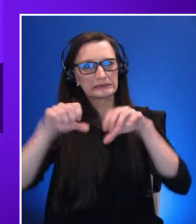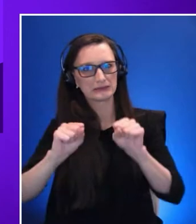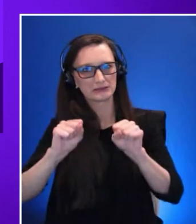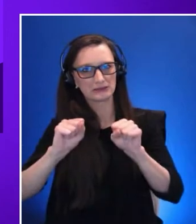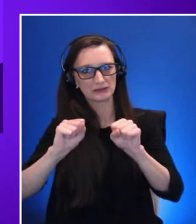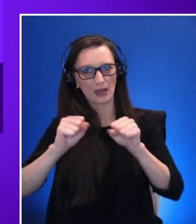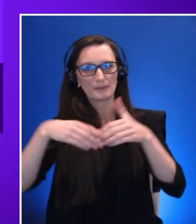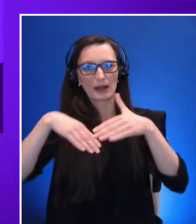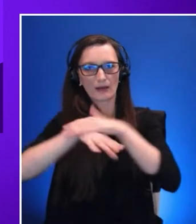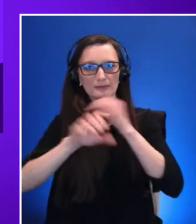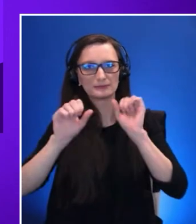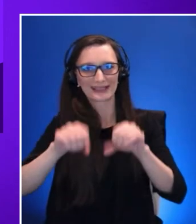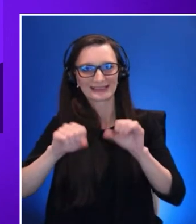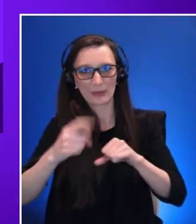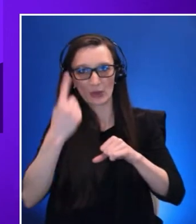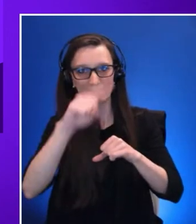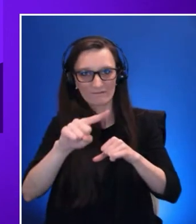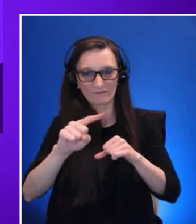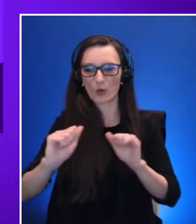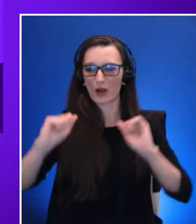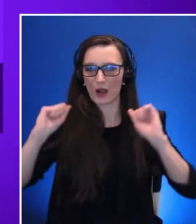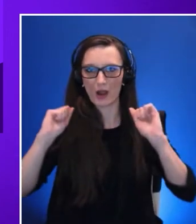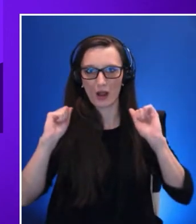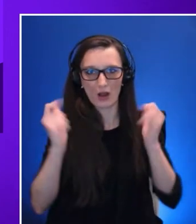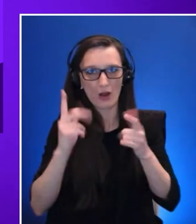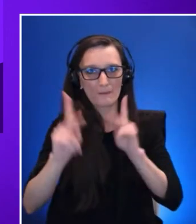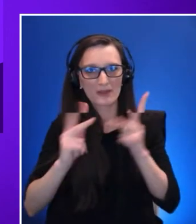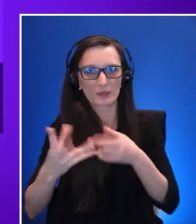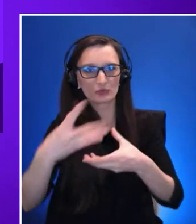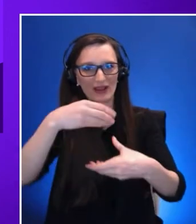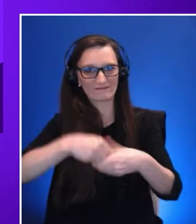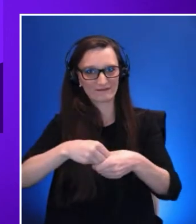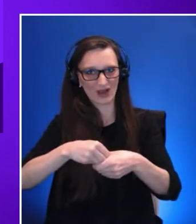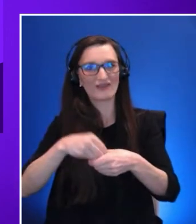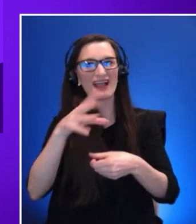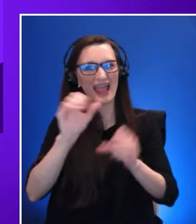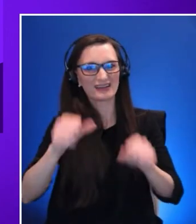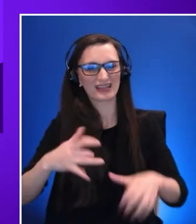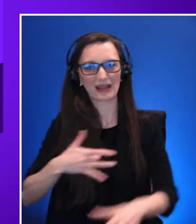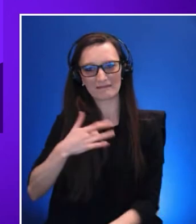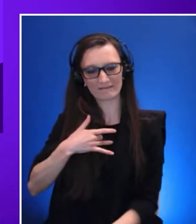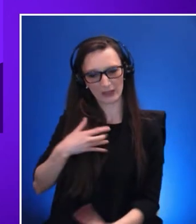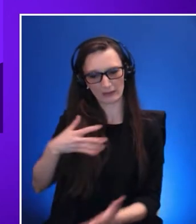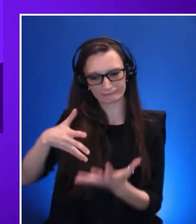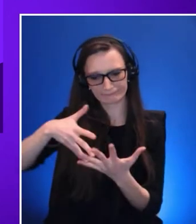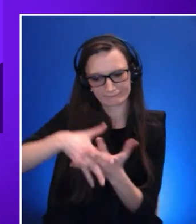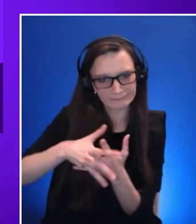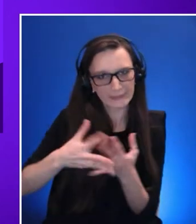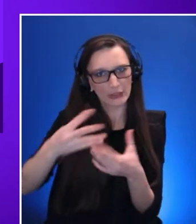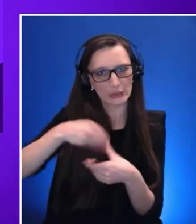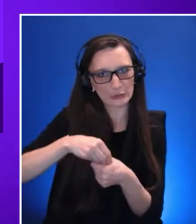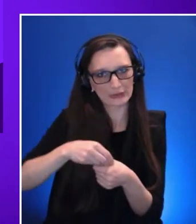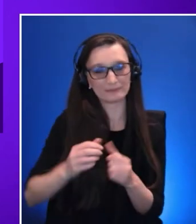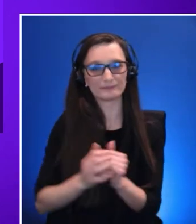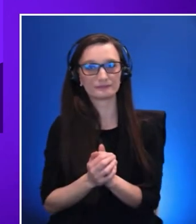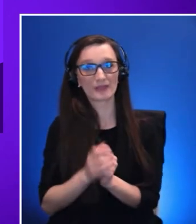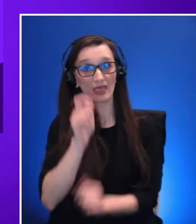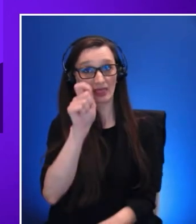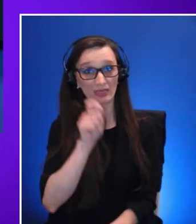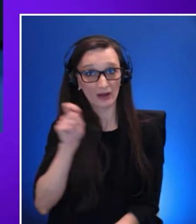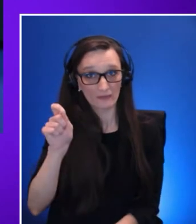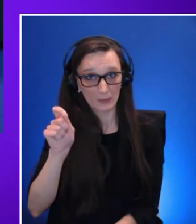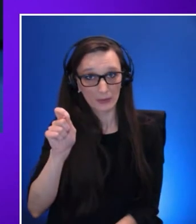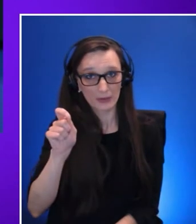or have a sense of belonging, in this case to feel included. Therefore it is important for